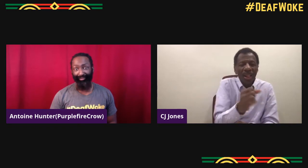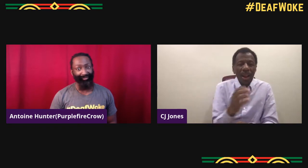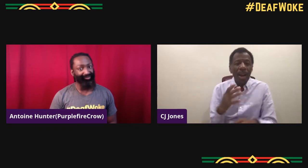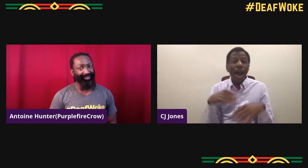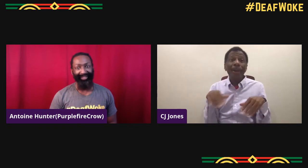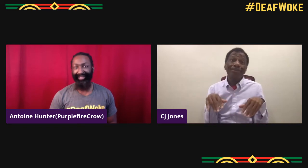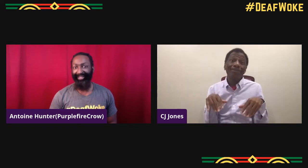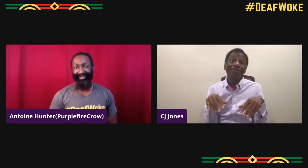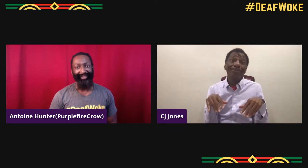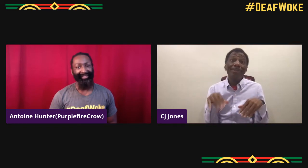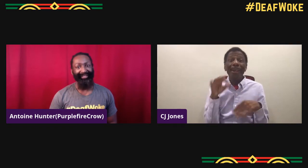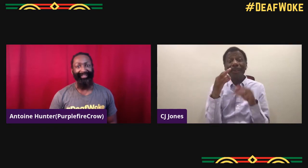a simple role,